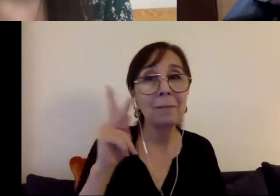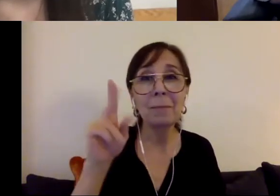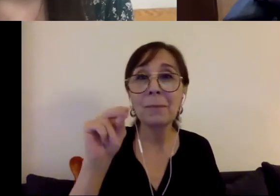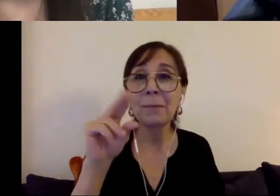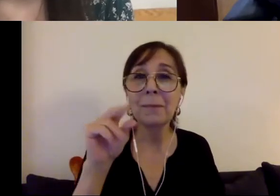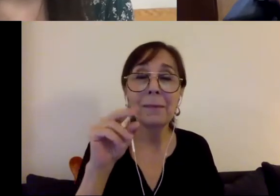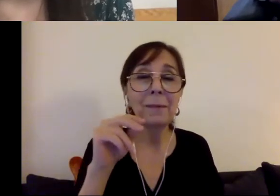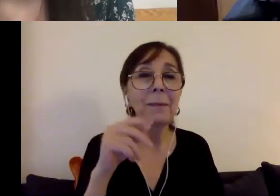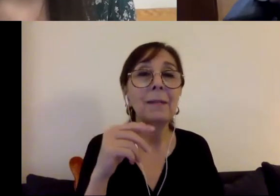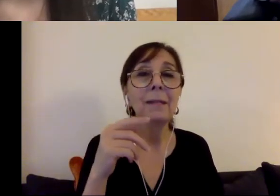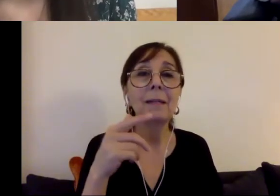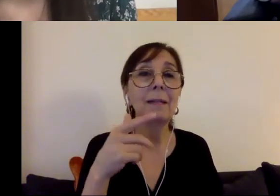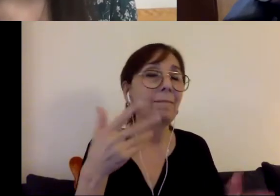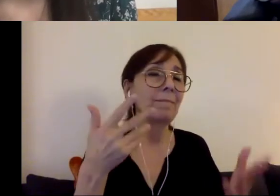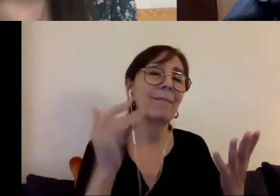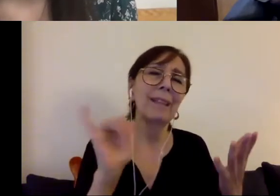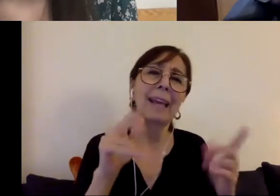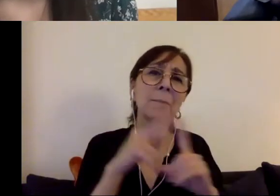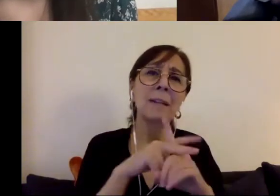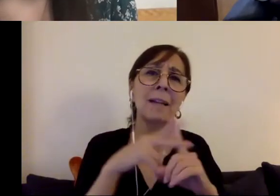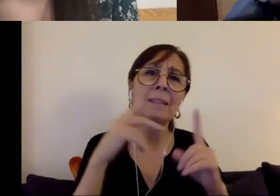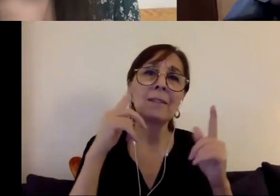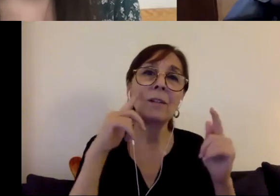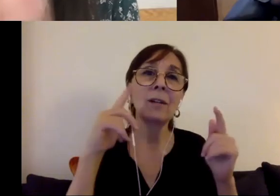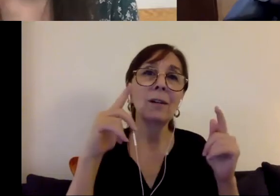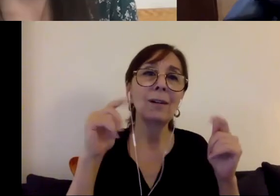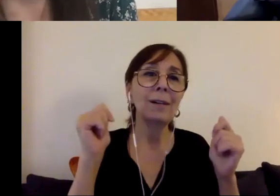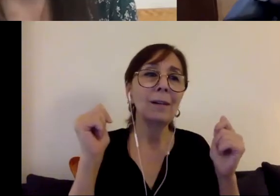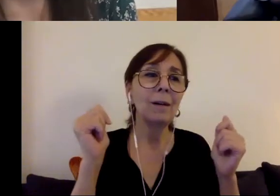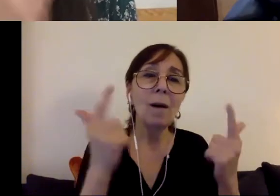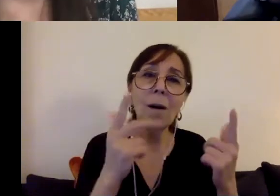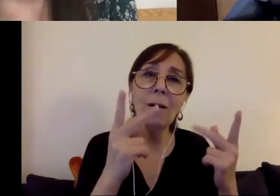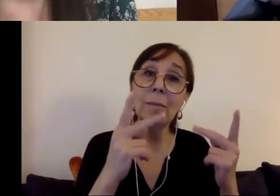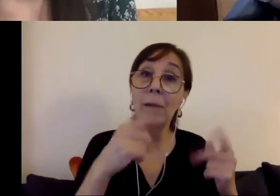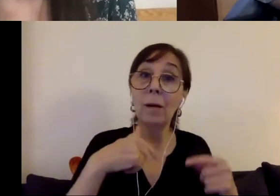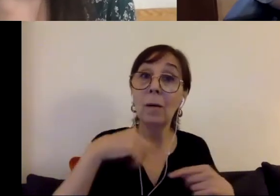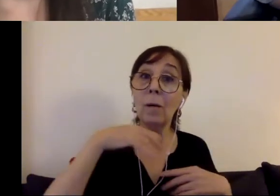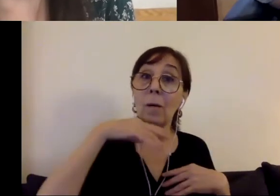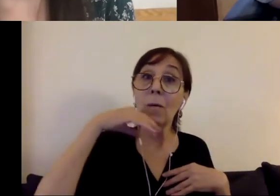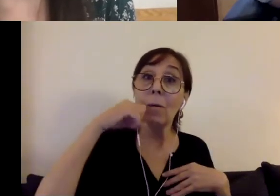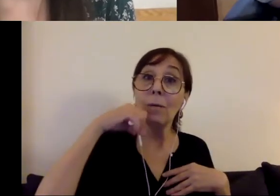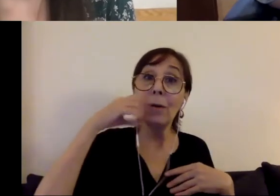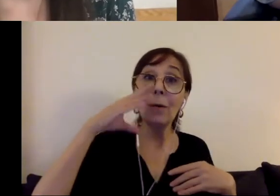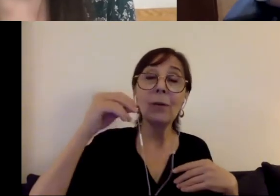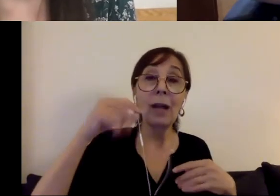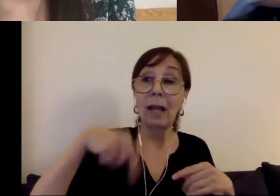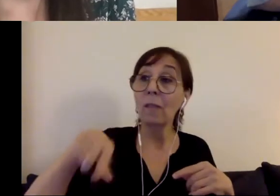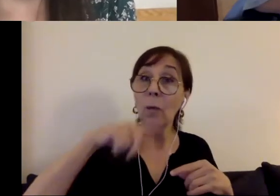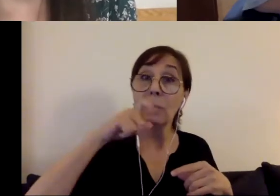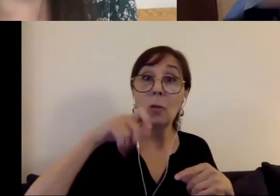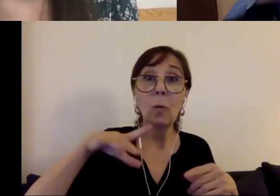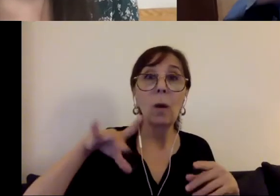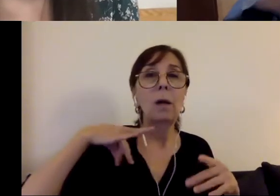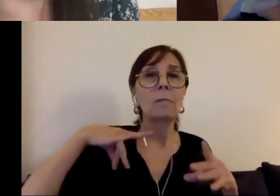for people as they get older and, in this case, acquire disabilities. So I really